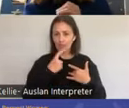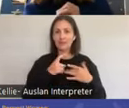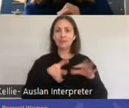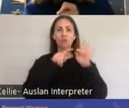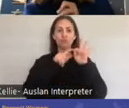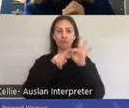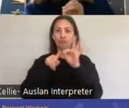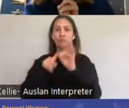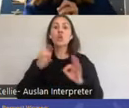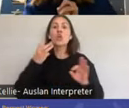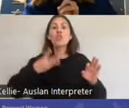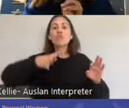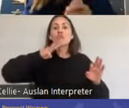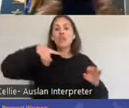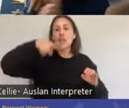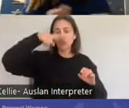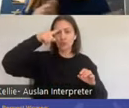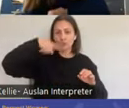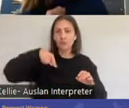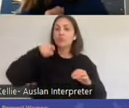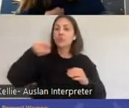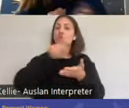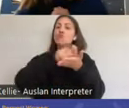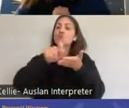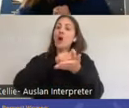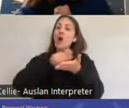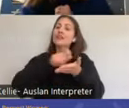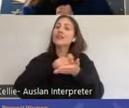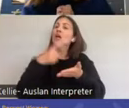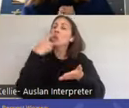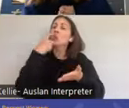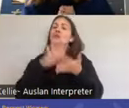and they got everyone to write down their experience of an orgasm and they gave it to